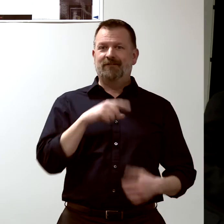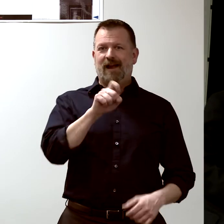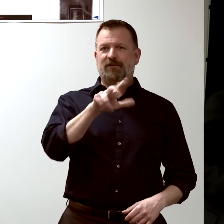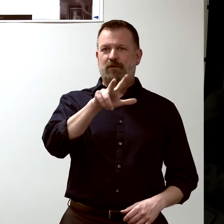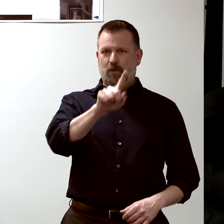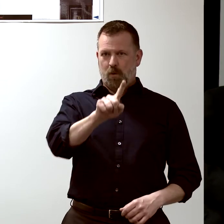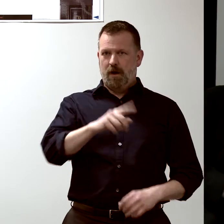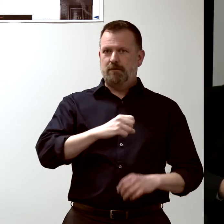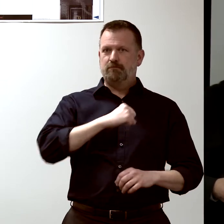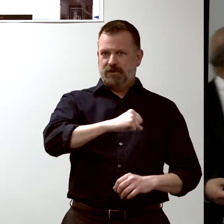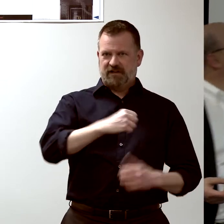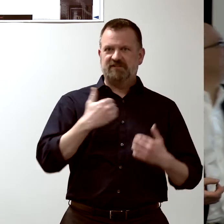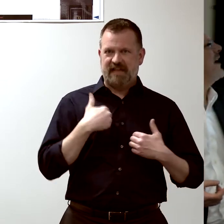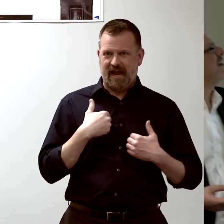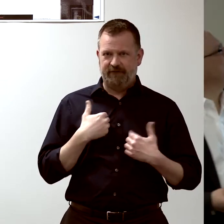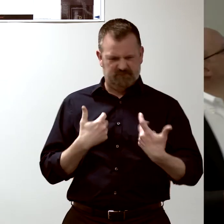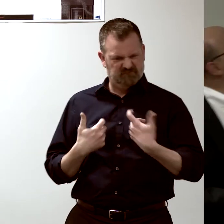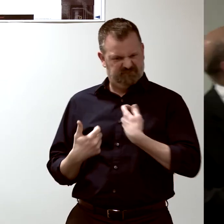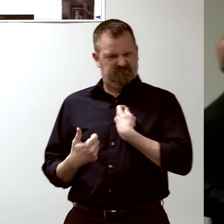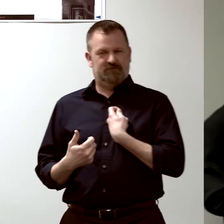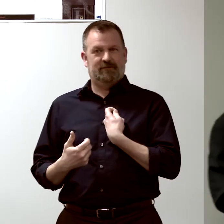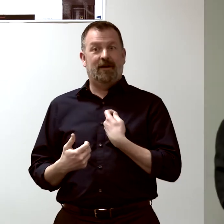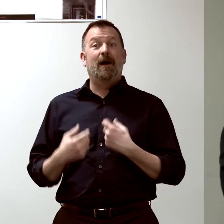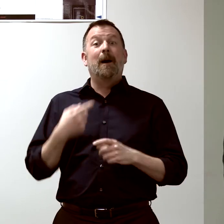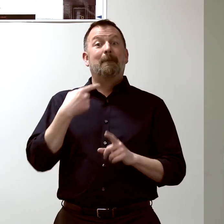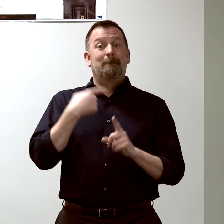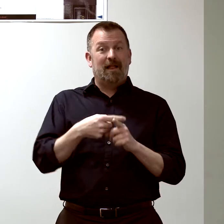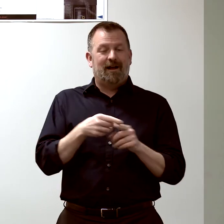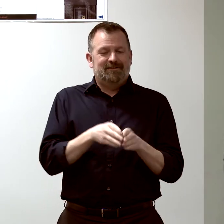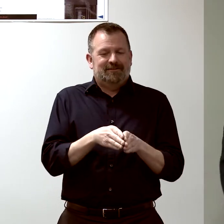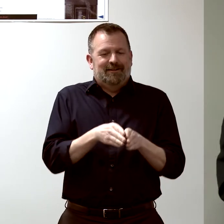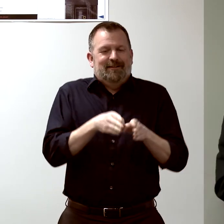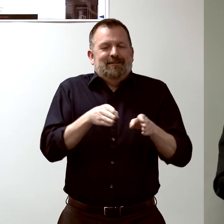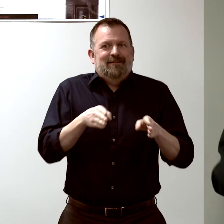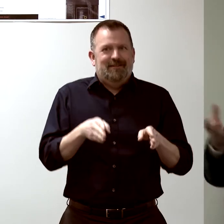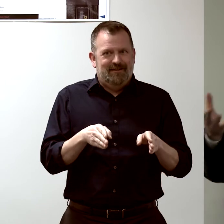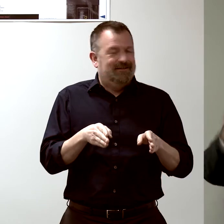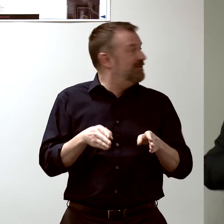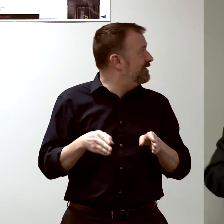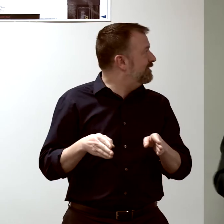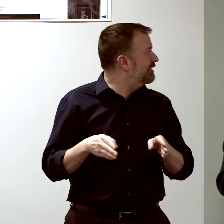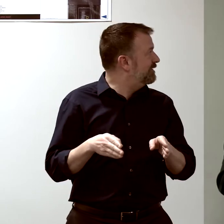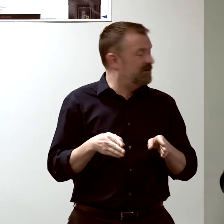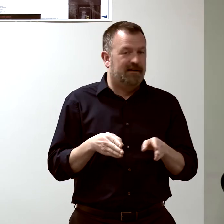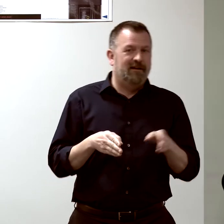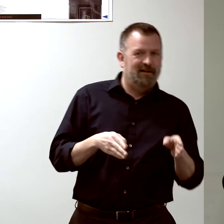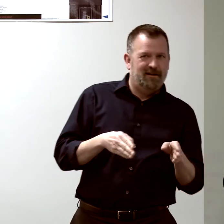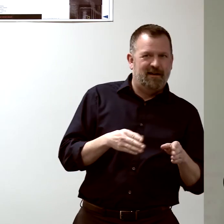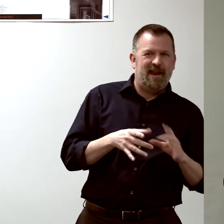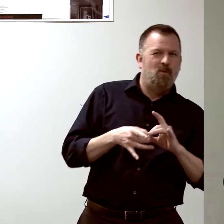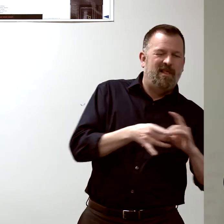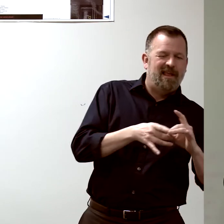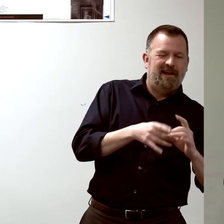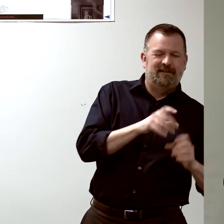but this is the strain that we vaccinated it against, which was related-- that picture that I showed you